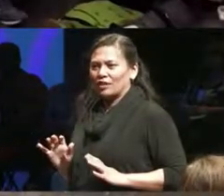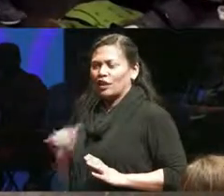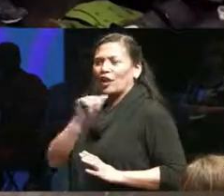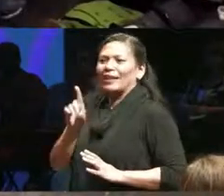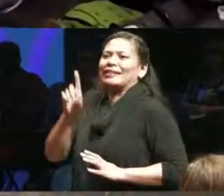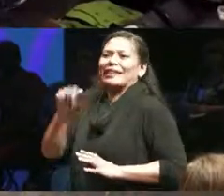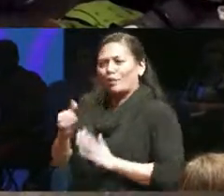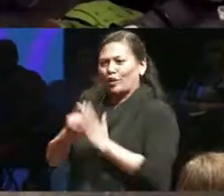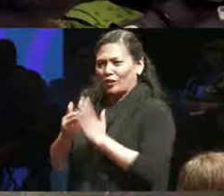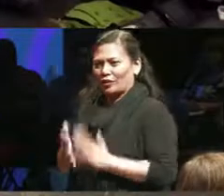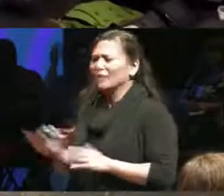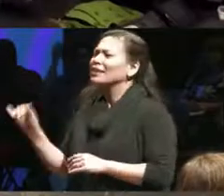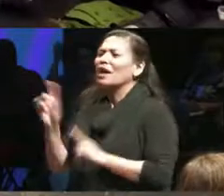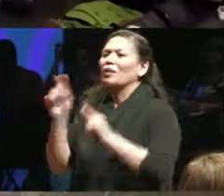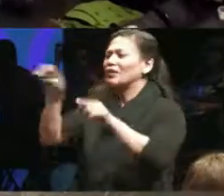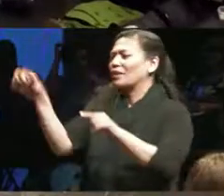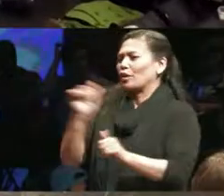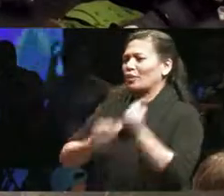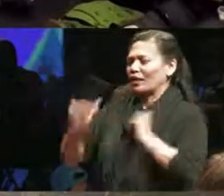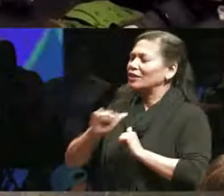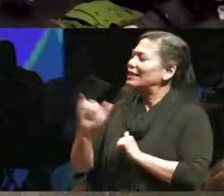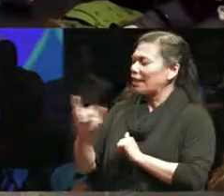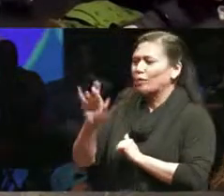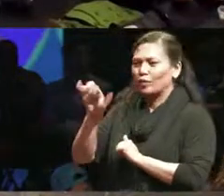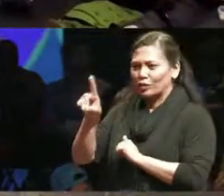production of the same play Richard the third with an able-bodied actor playing